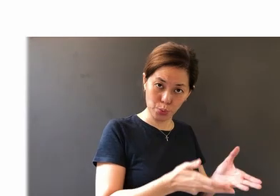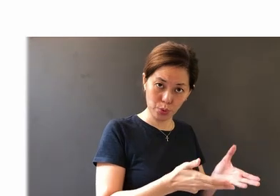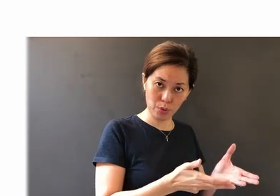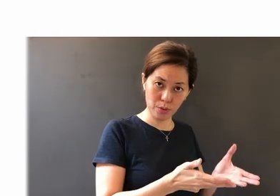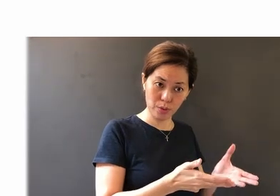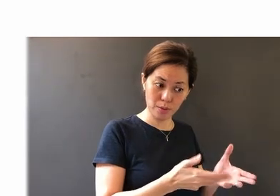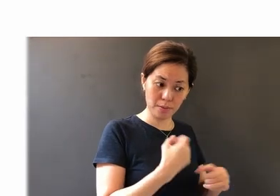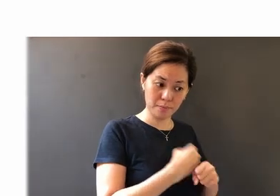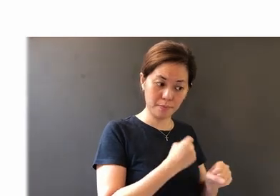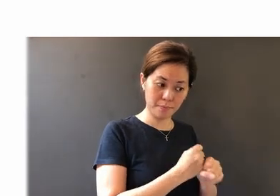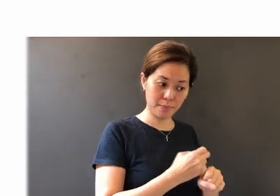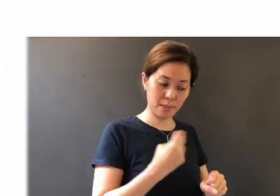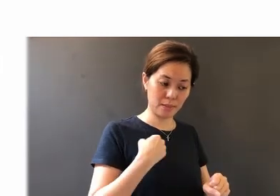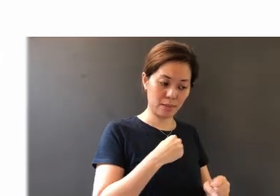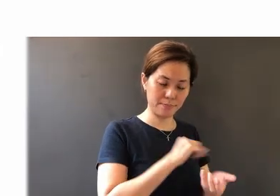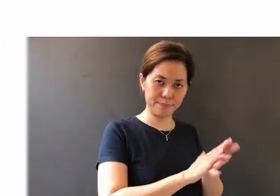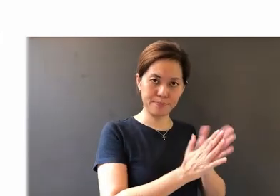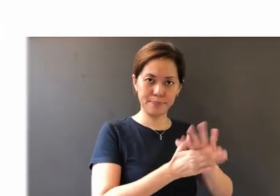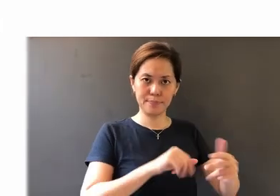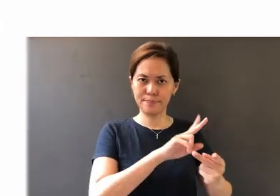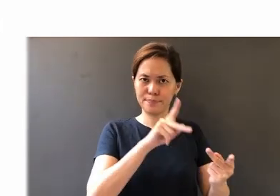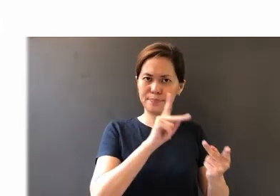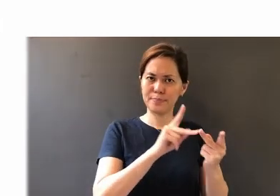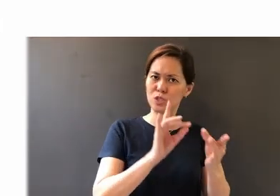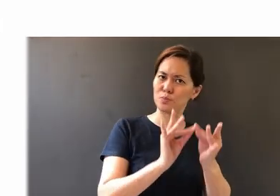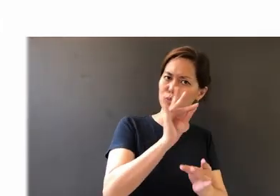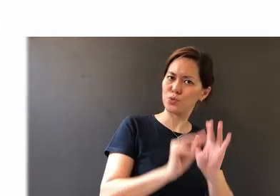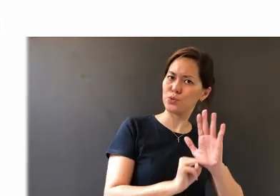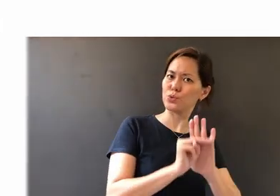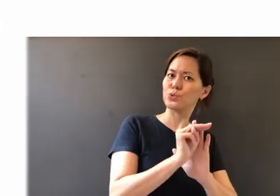bring us into perfection - spiritual maturity.